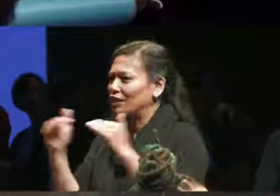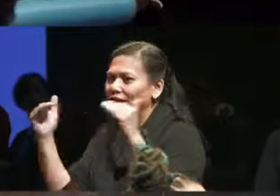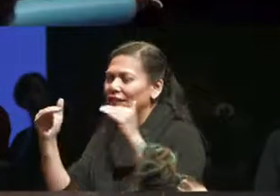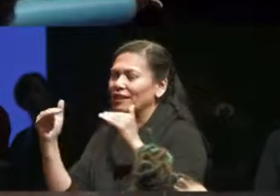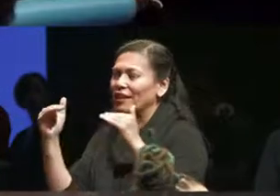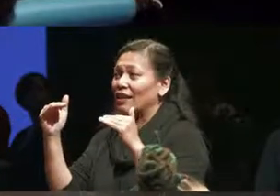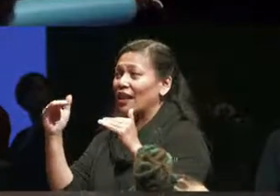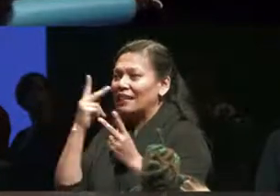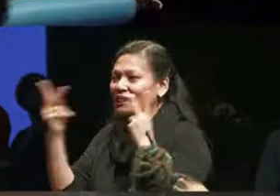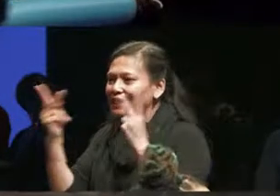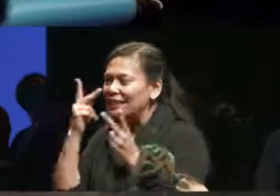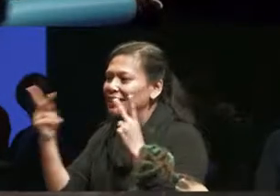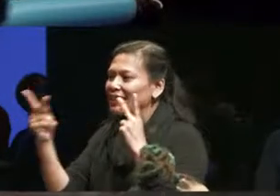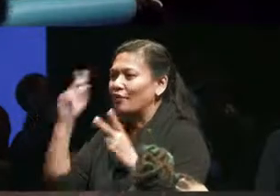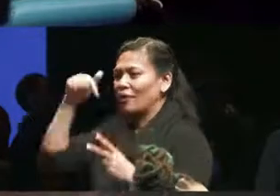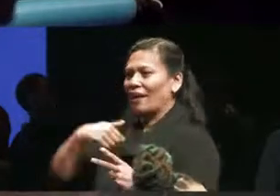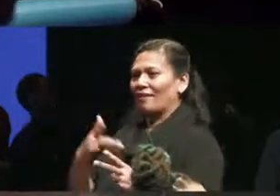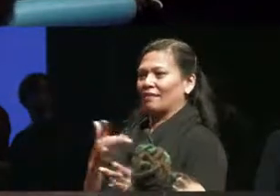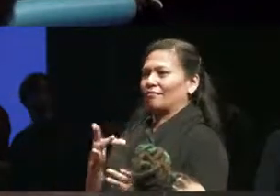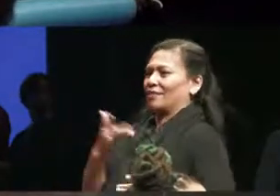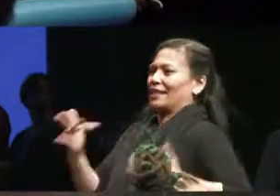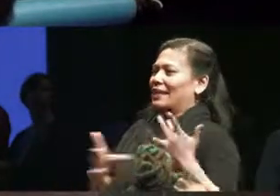So there's all these there's some things that we just kind of seemed stuck and